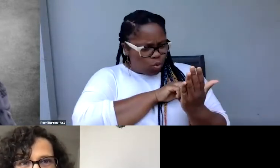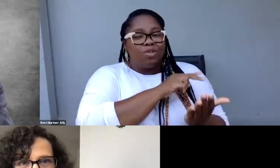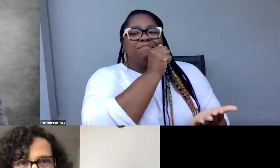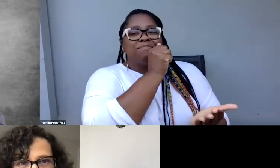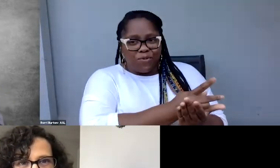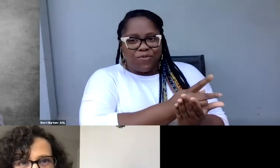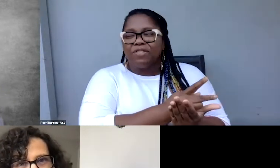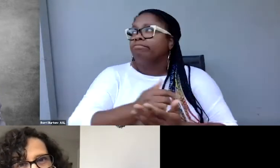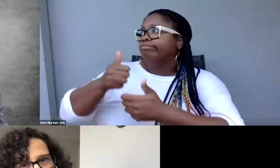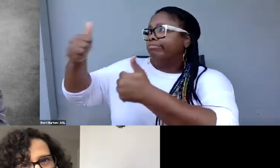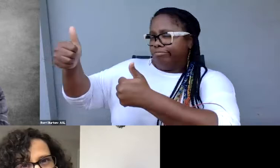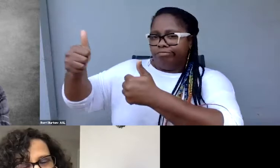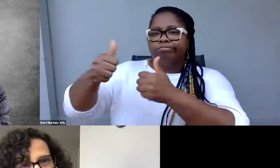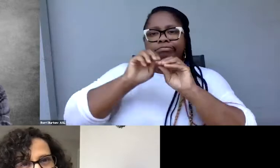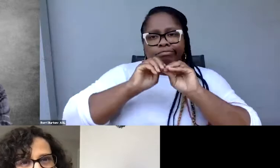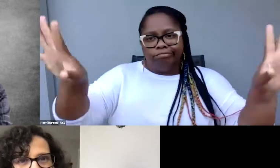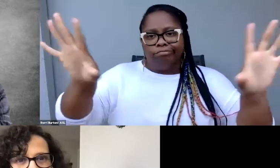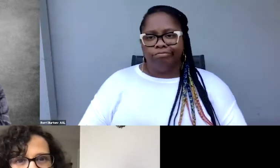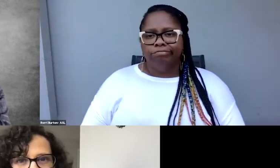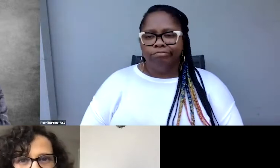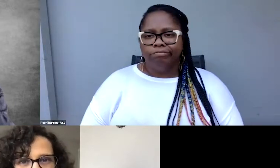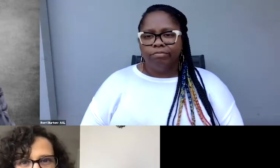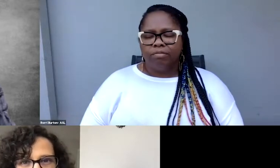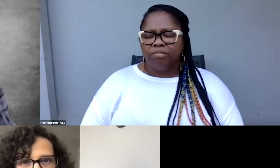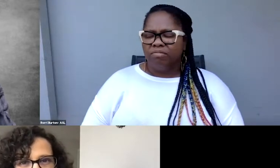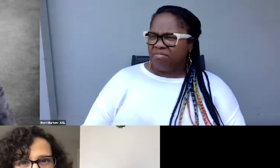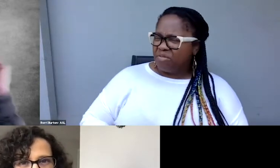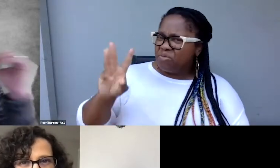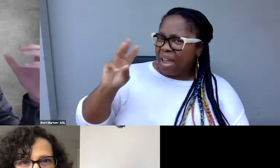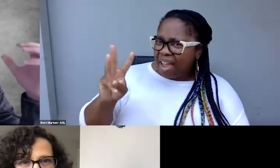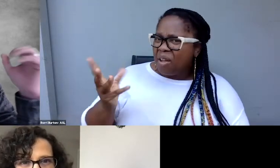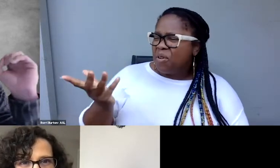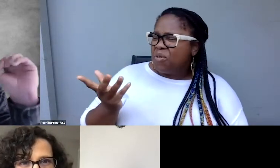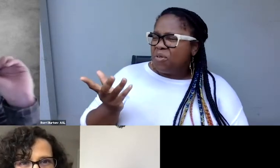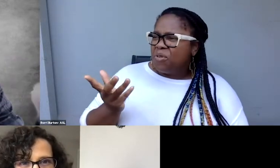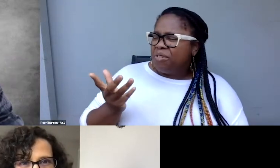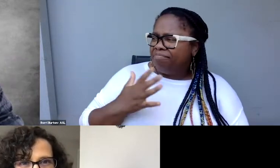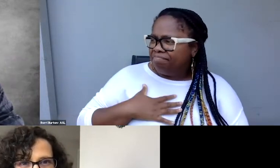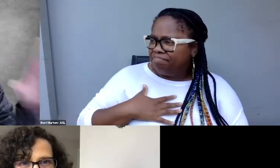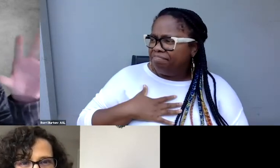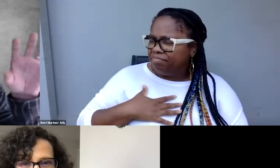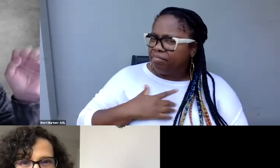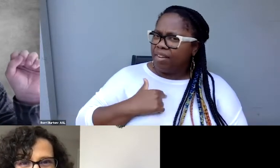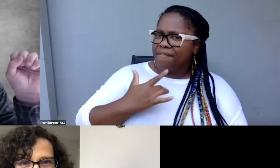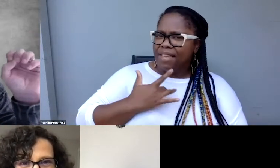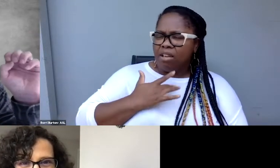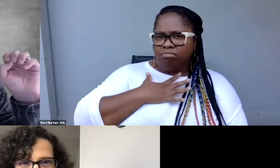And that's something that I think is just so encouraging about working with you and